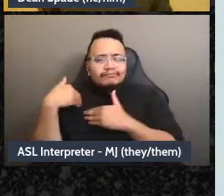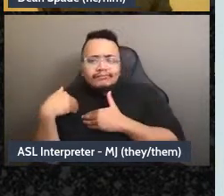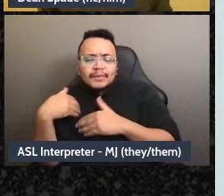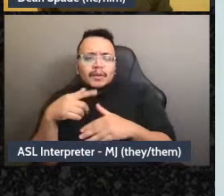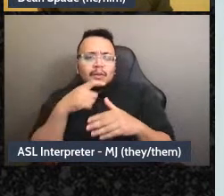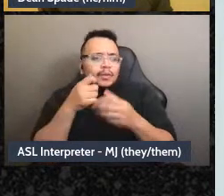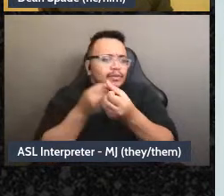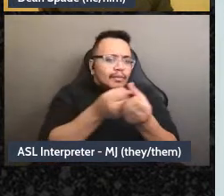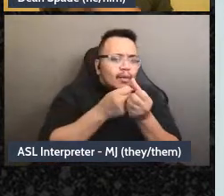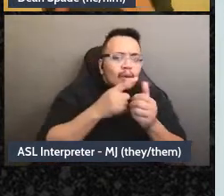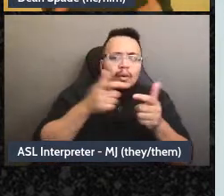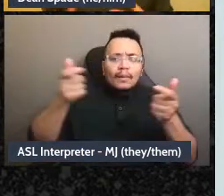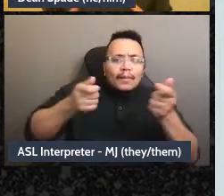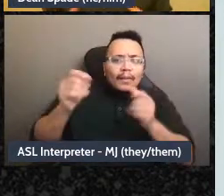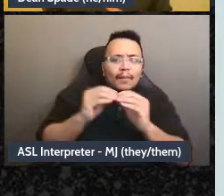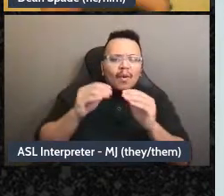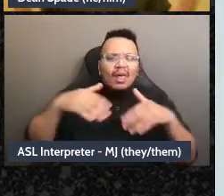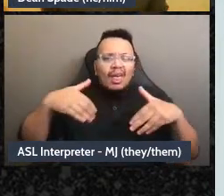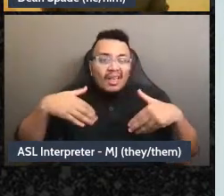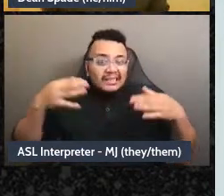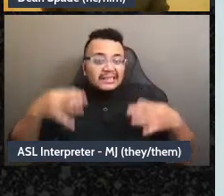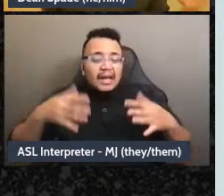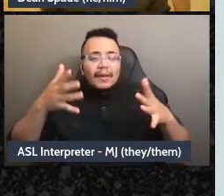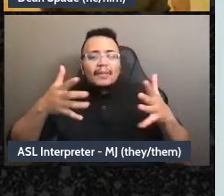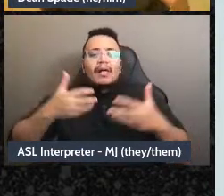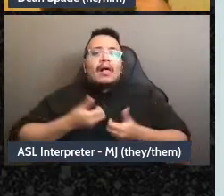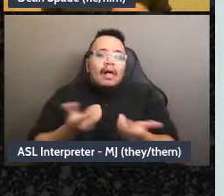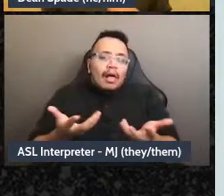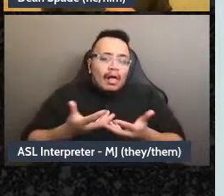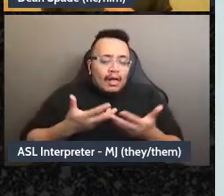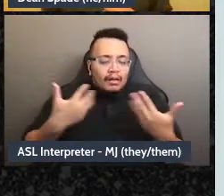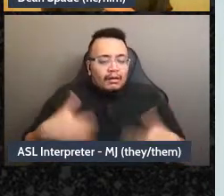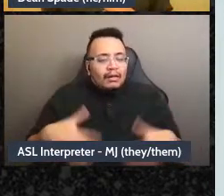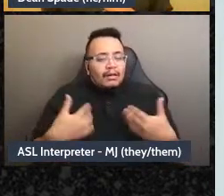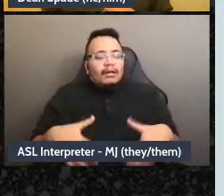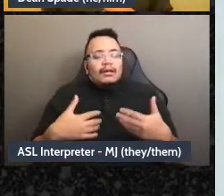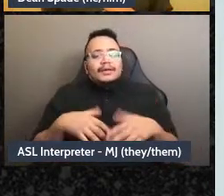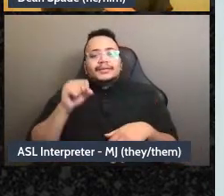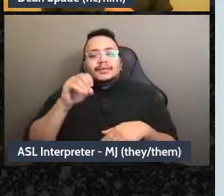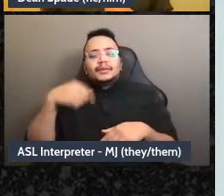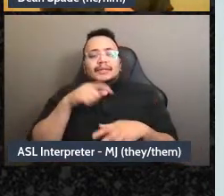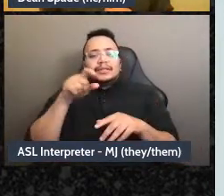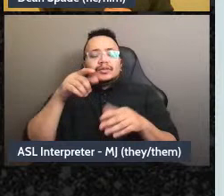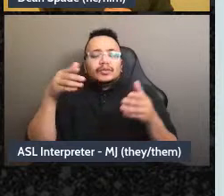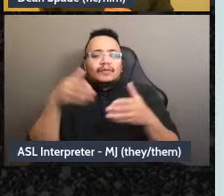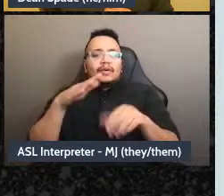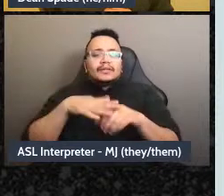of conflict, so we haven't really made the movement bigger and we definitely can't win or